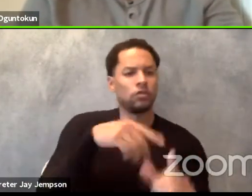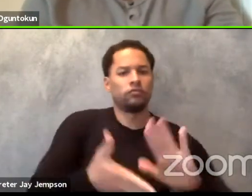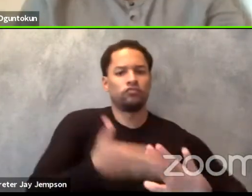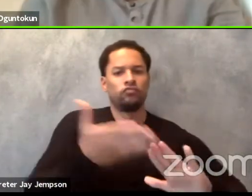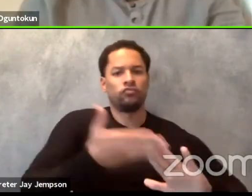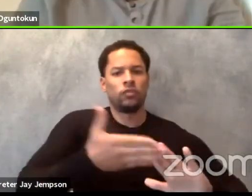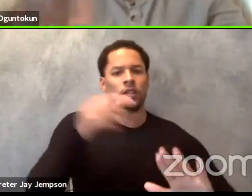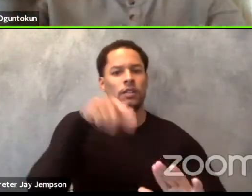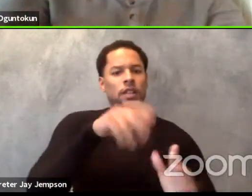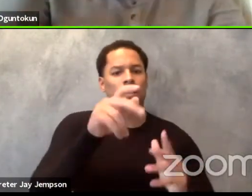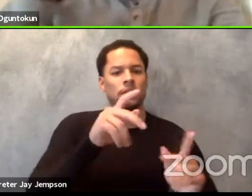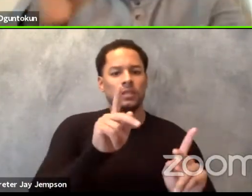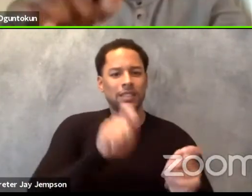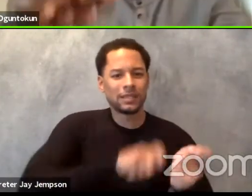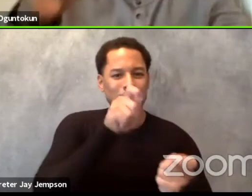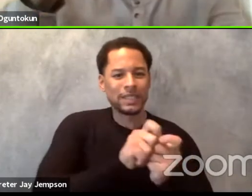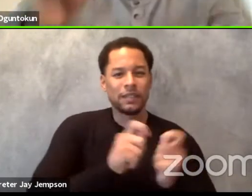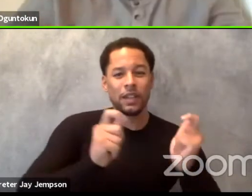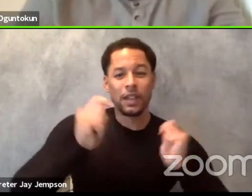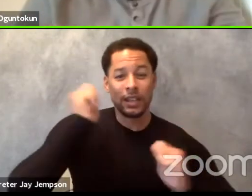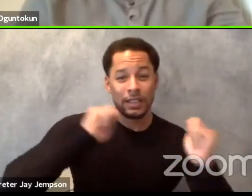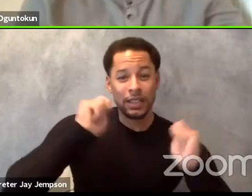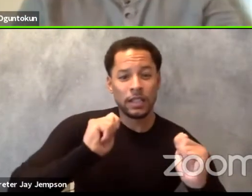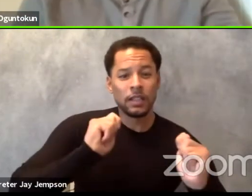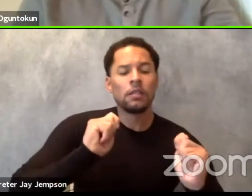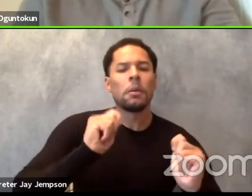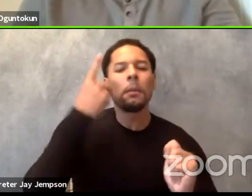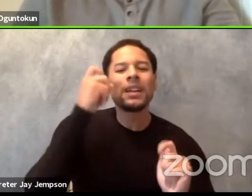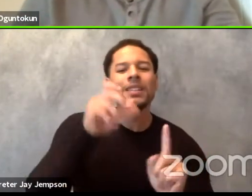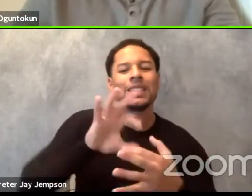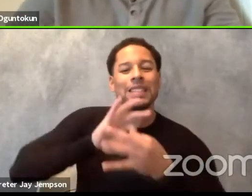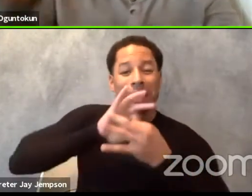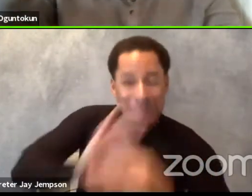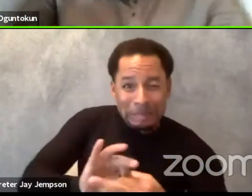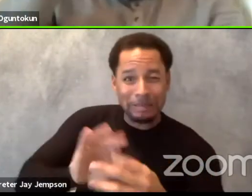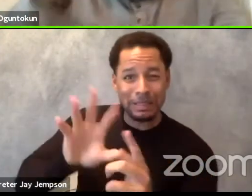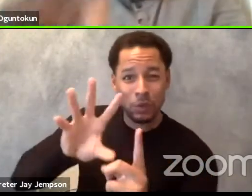It was so specific culturally, it was so localized.